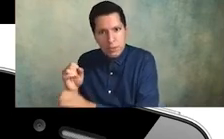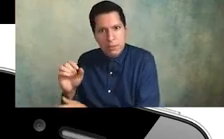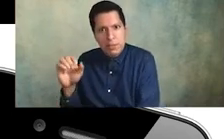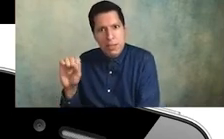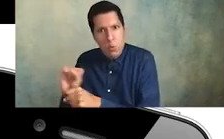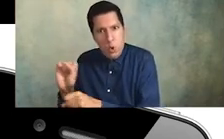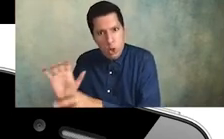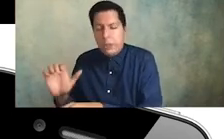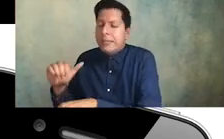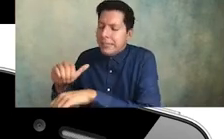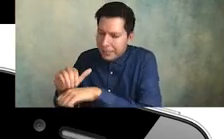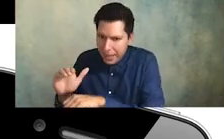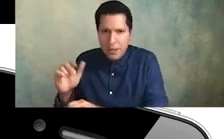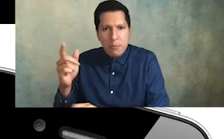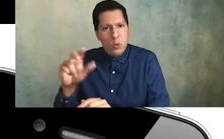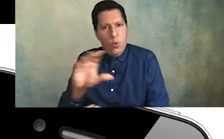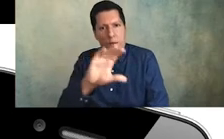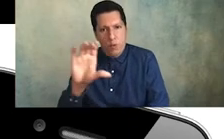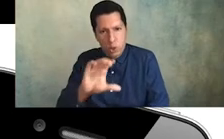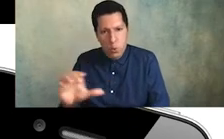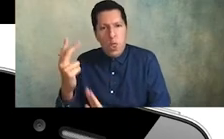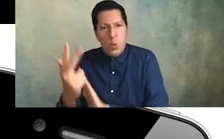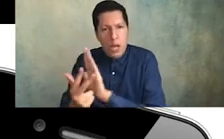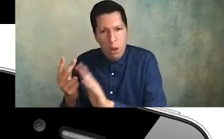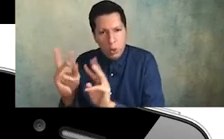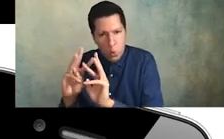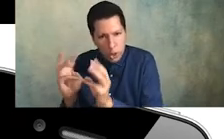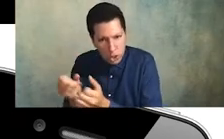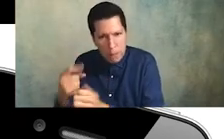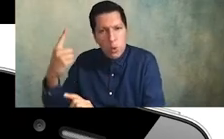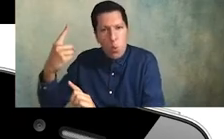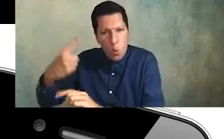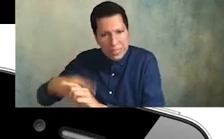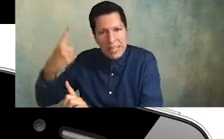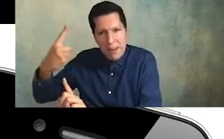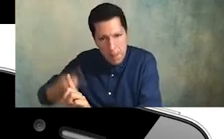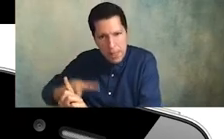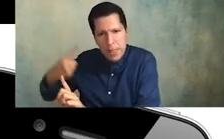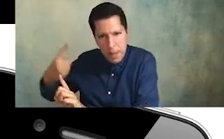professional learning experience experiences once a month each on a different topic these